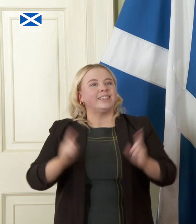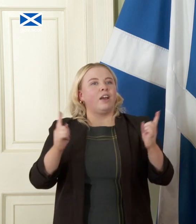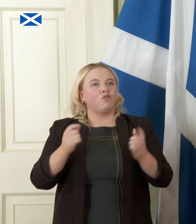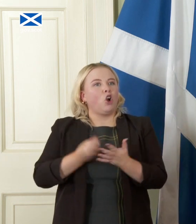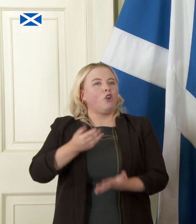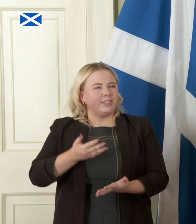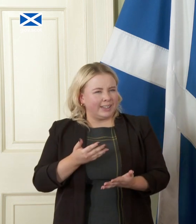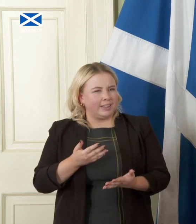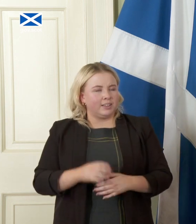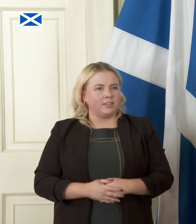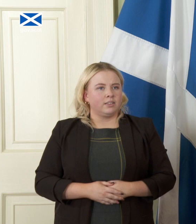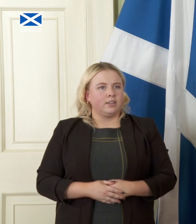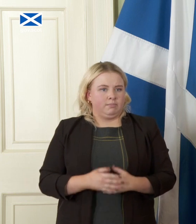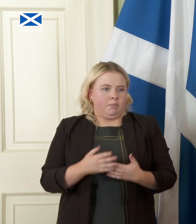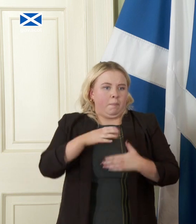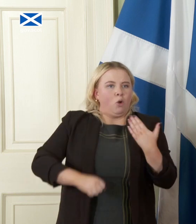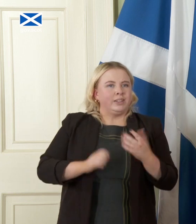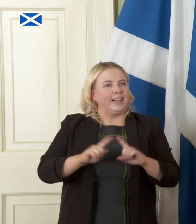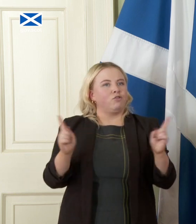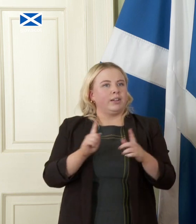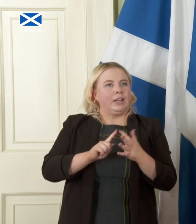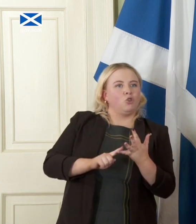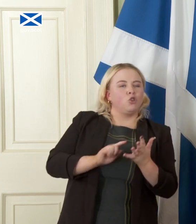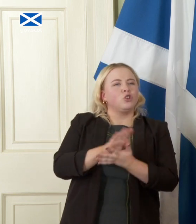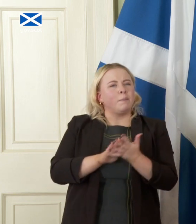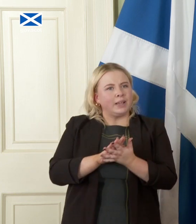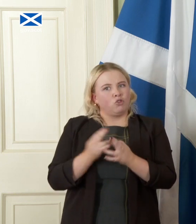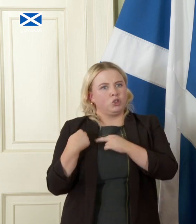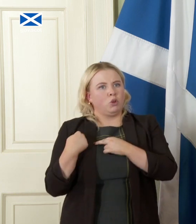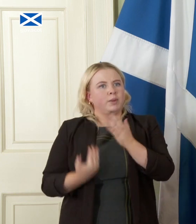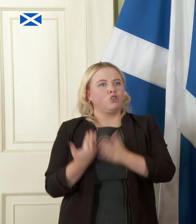there are responsibilities on new members to to fall in line with fiscal and economic policies